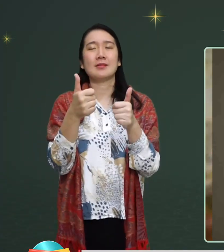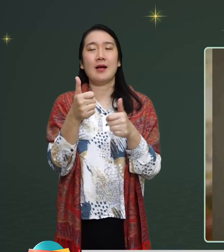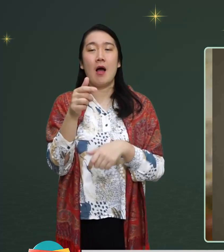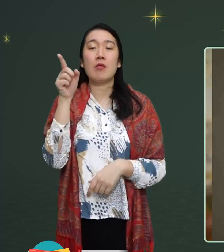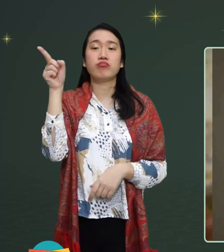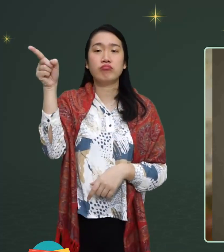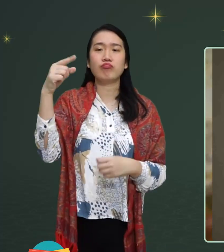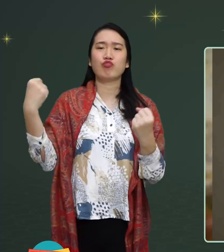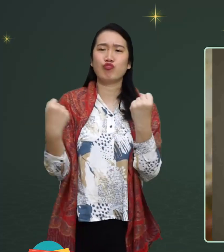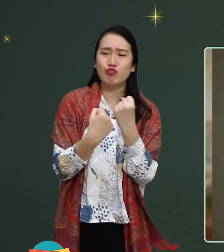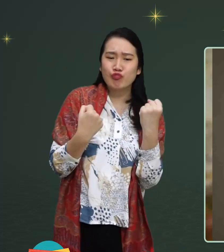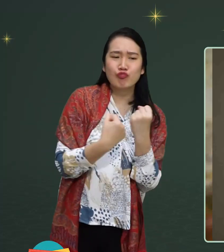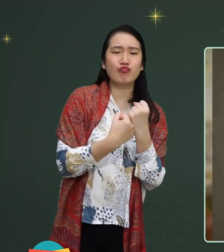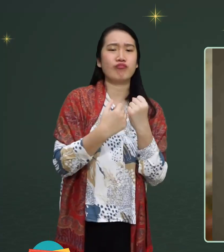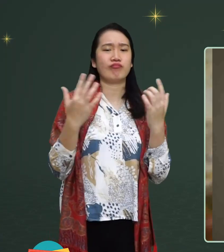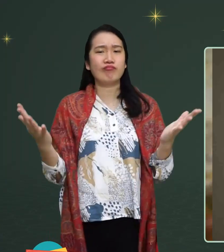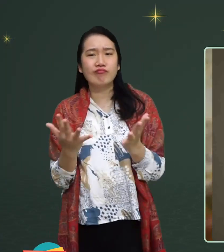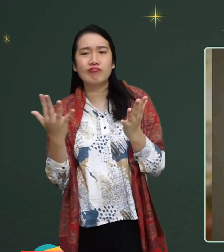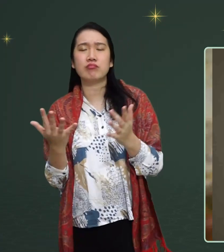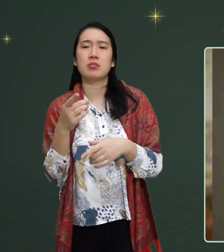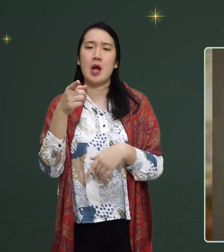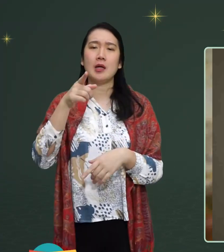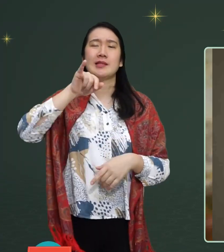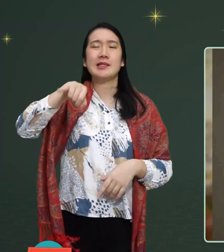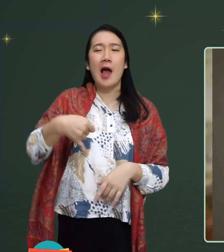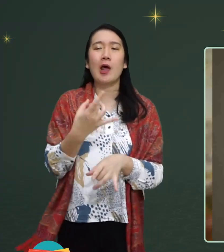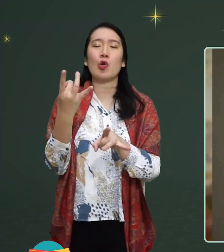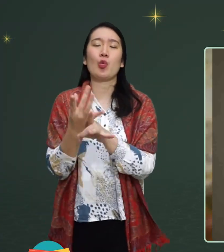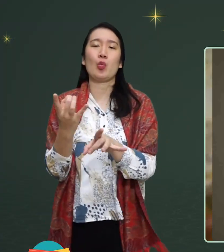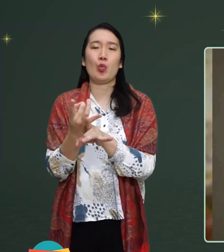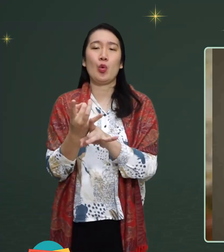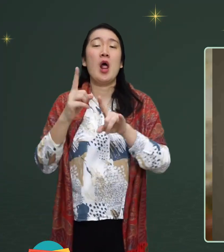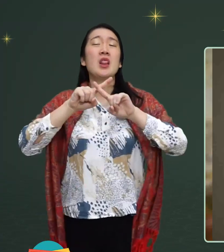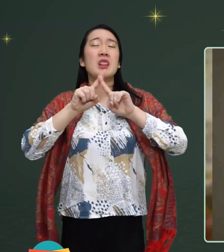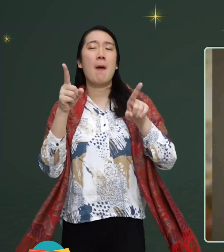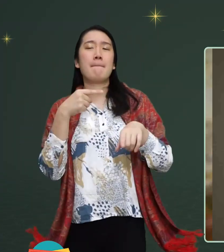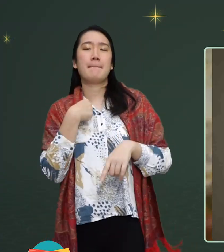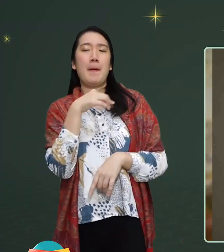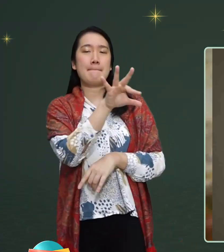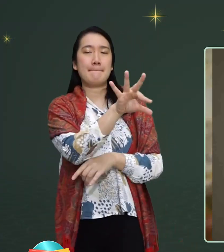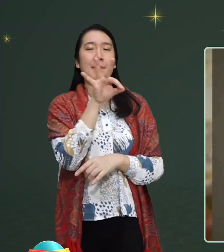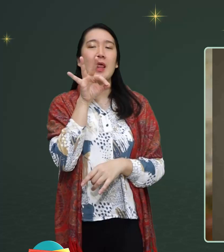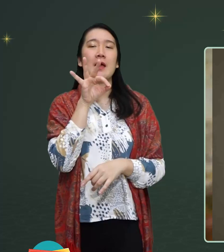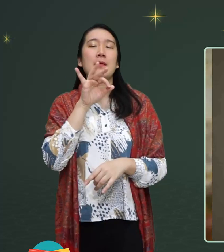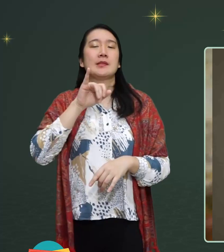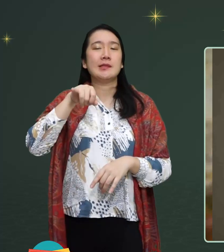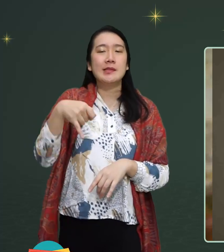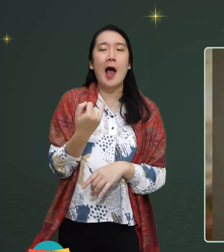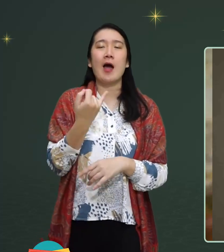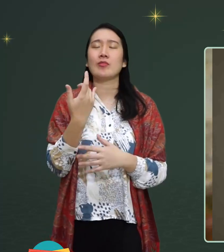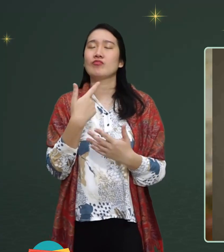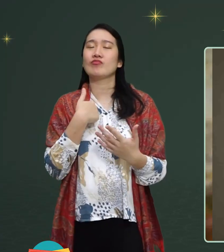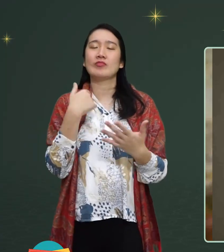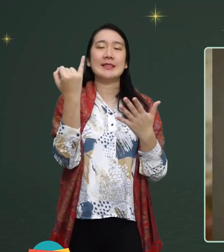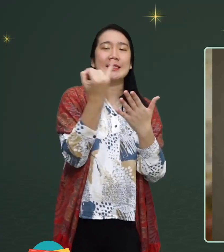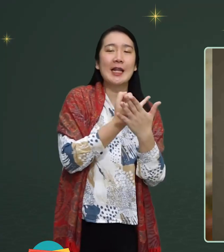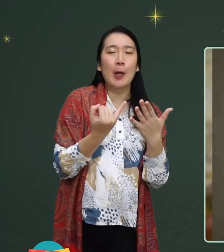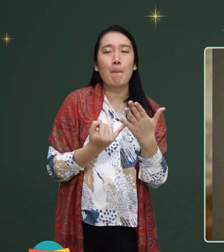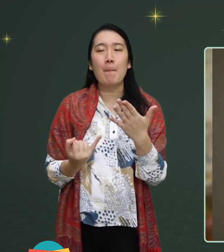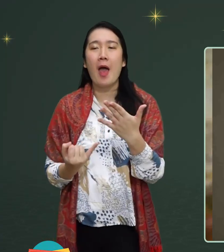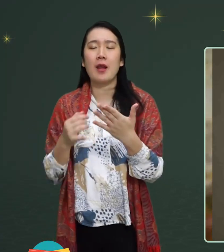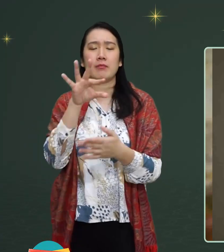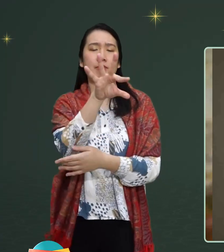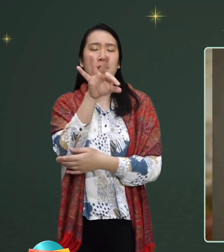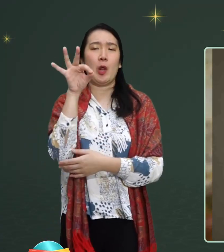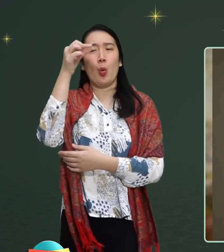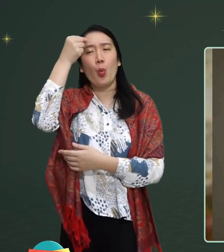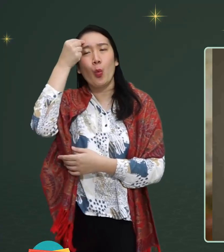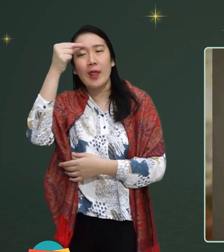He was supported to become a teacher, but chose to become an artist